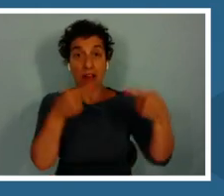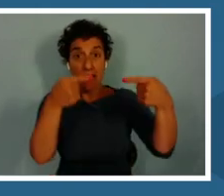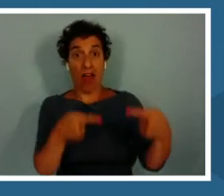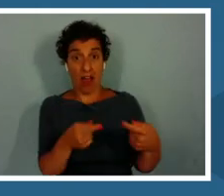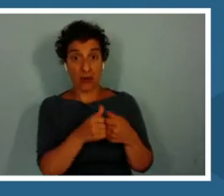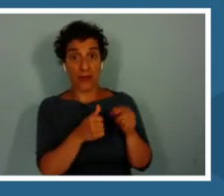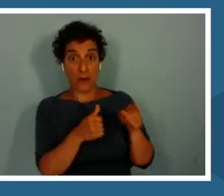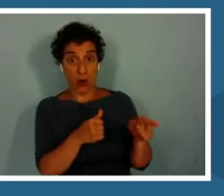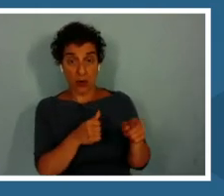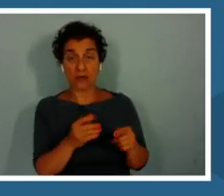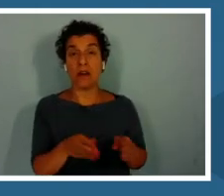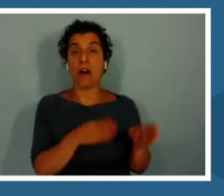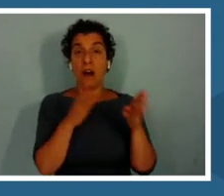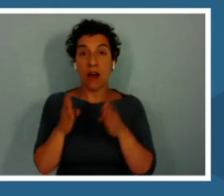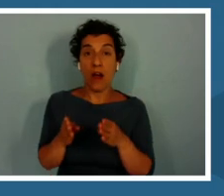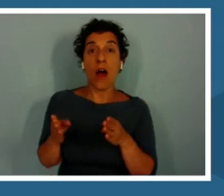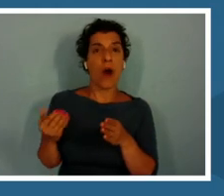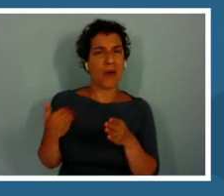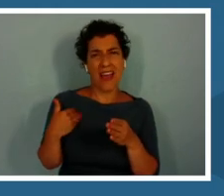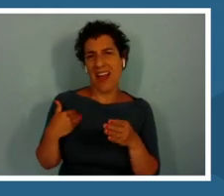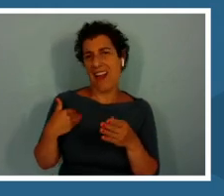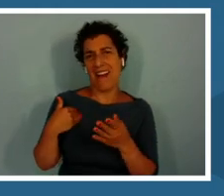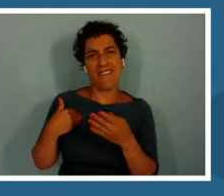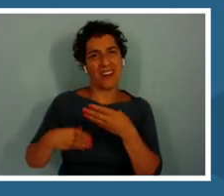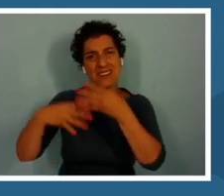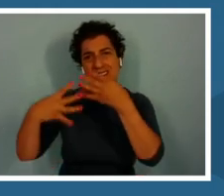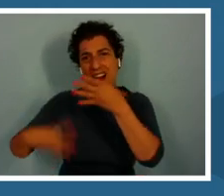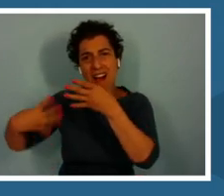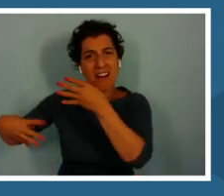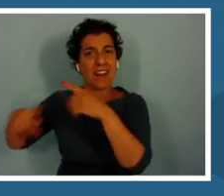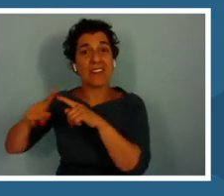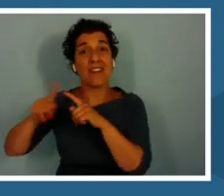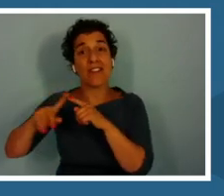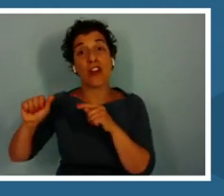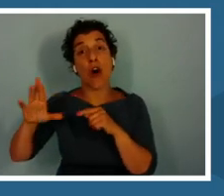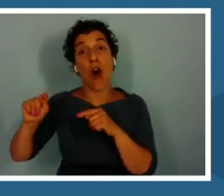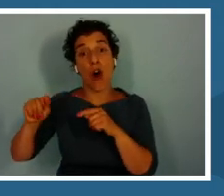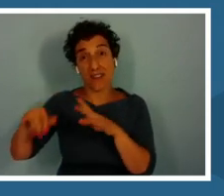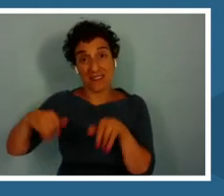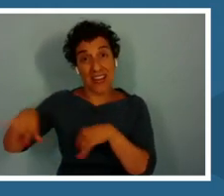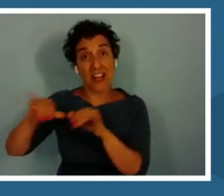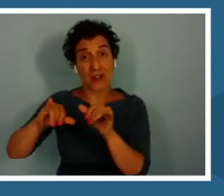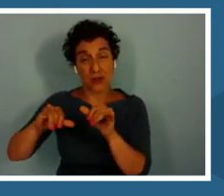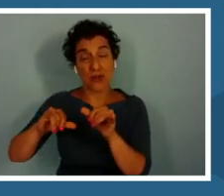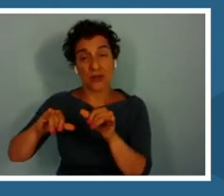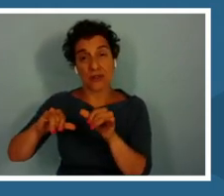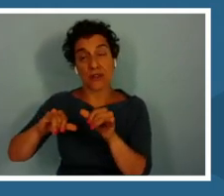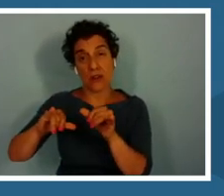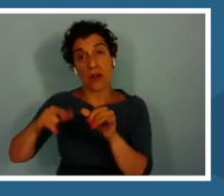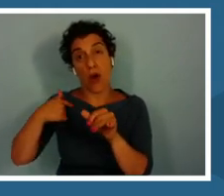We have a ton of art standards that we are trying to push throughout the learning lab